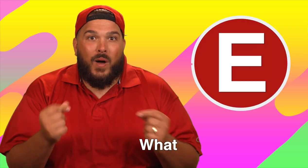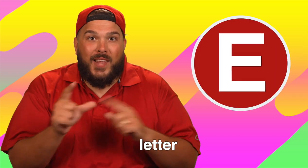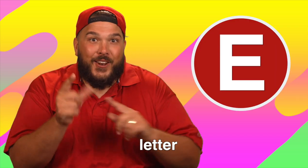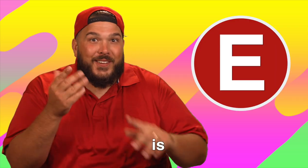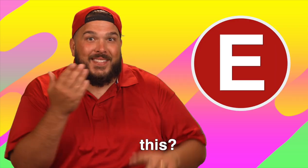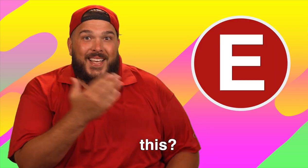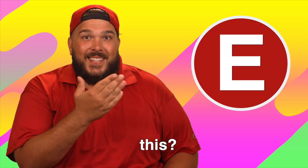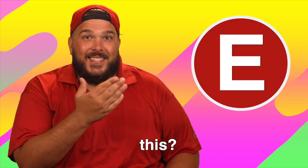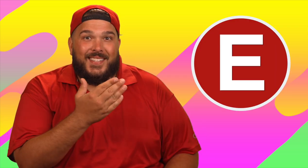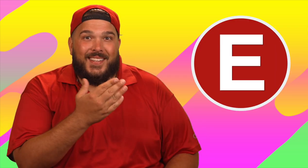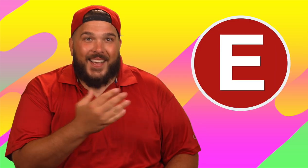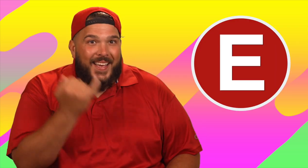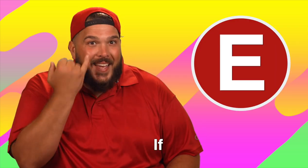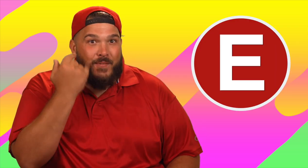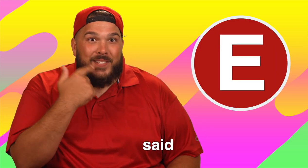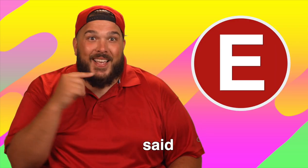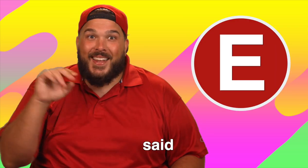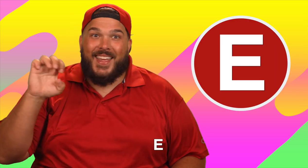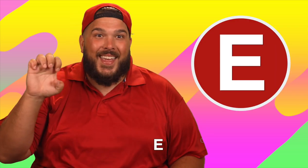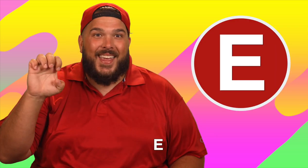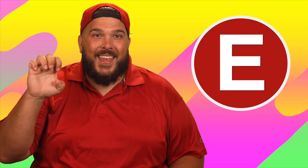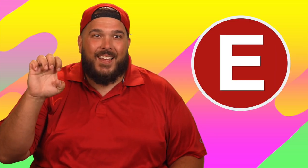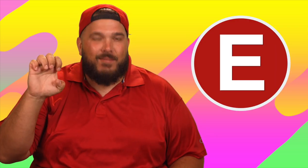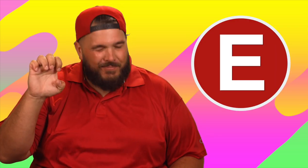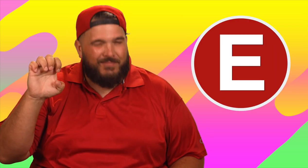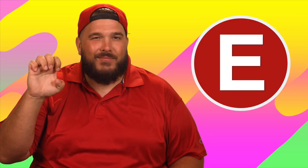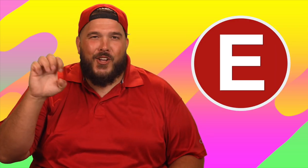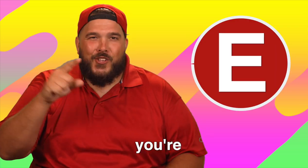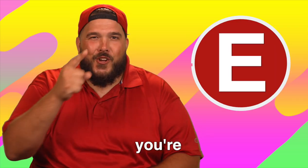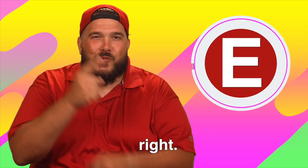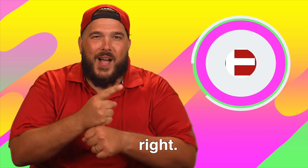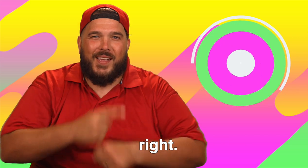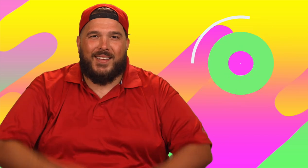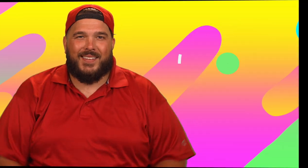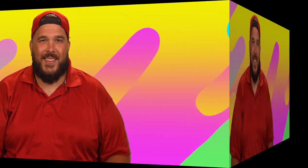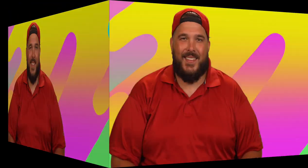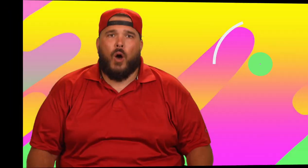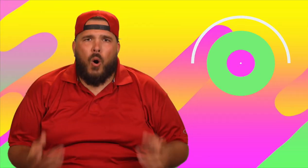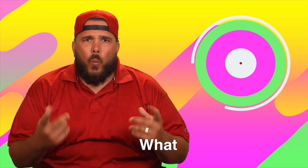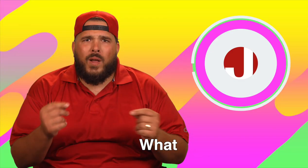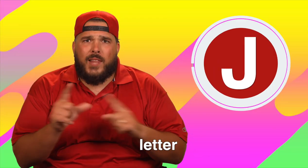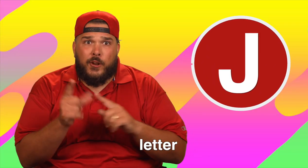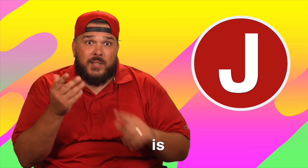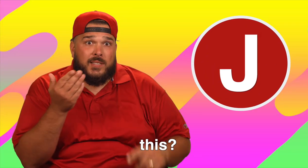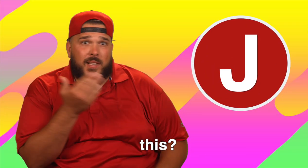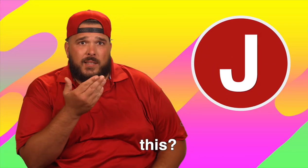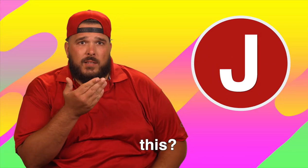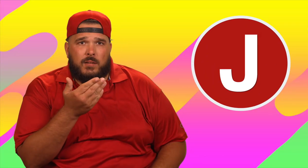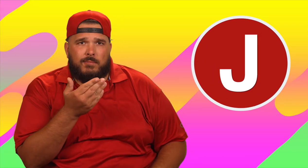What letter is this? If you said E, you're right. What letter is this?